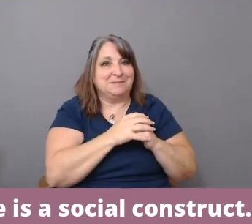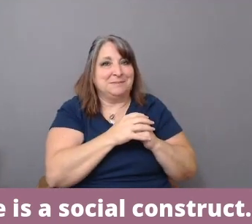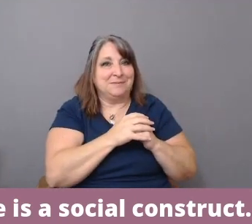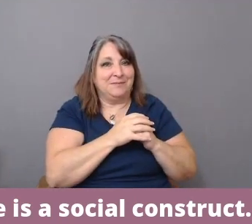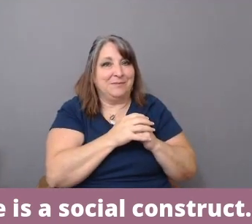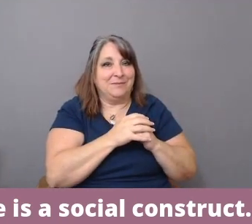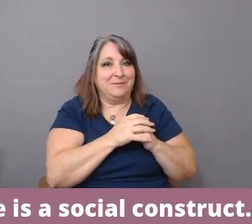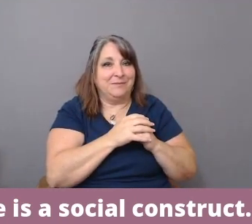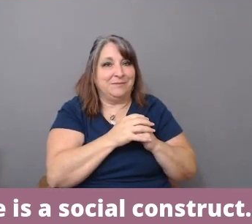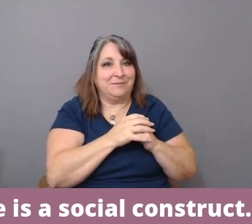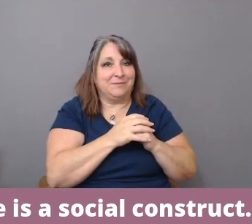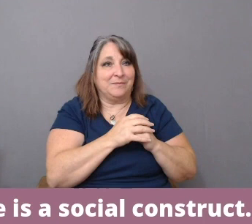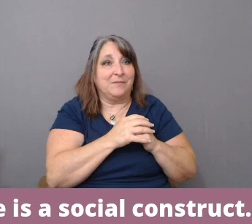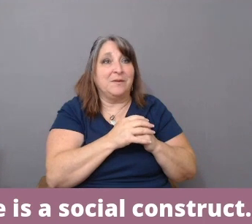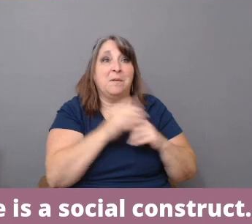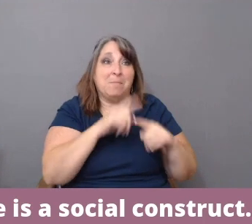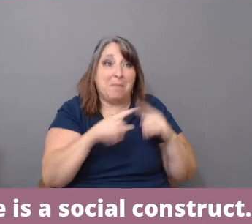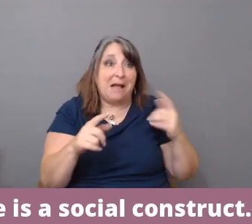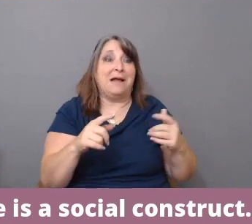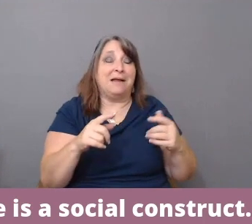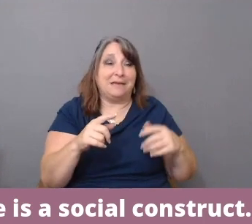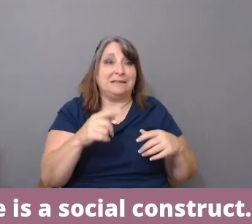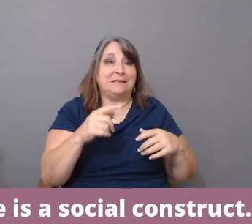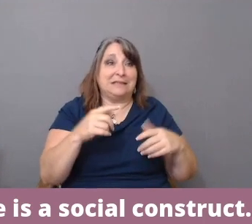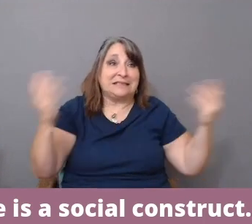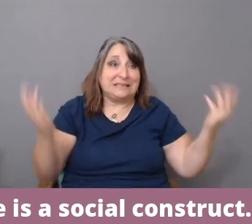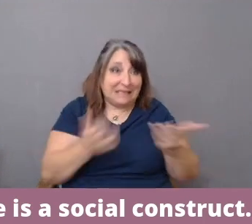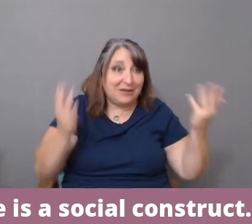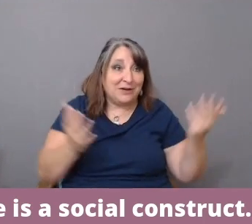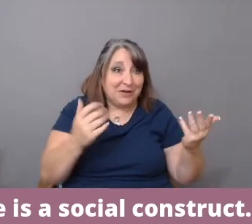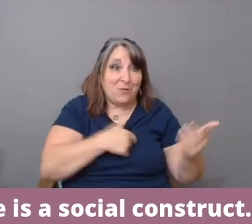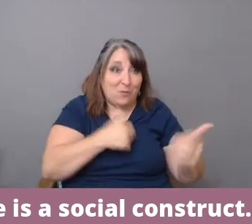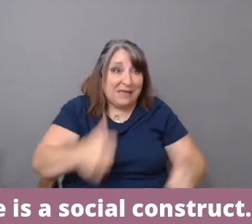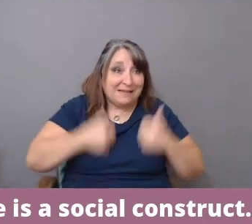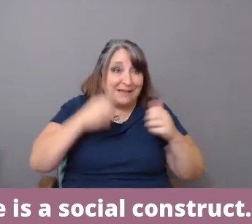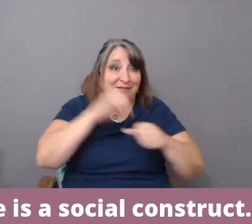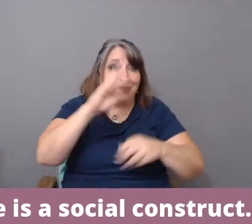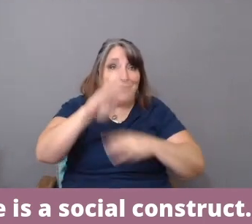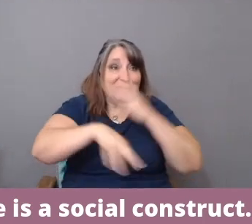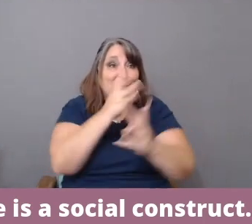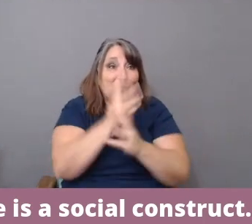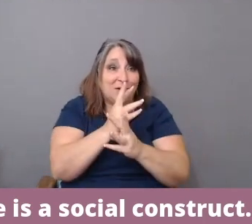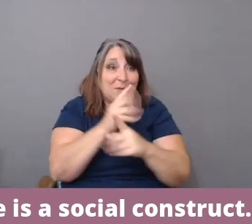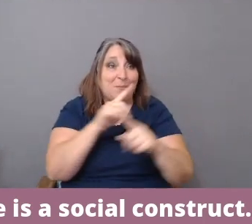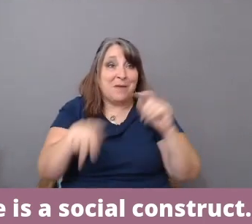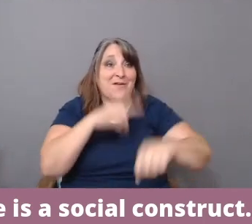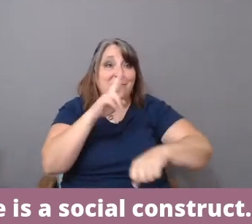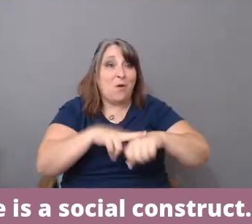But yes, it's here. And we live in the world. But, of course, our imagination can